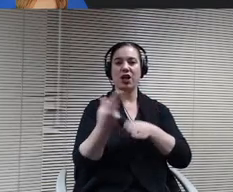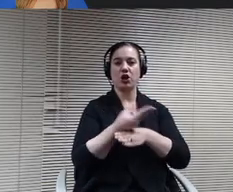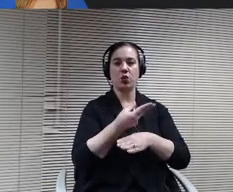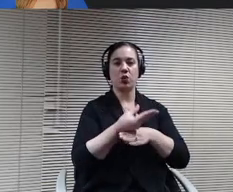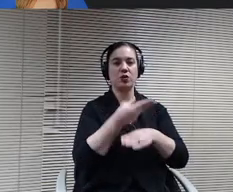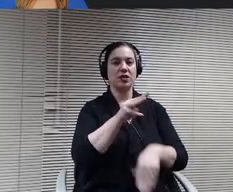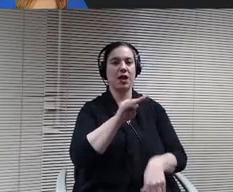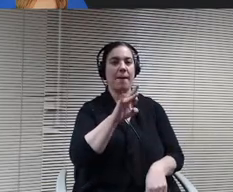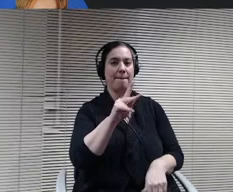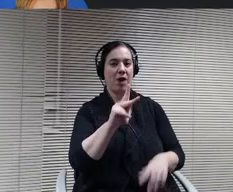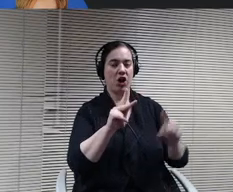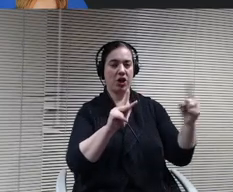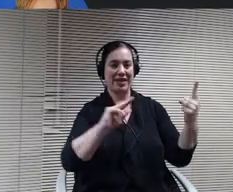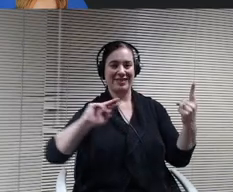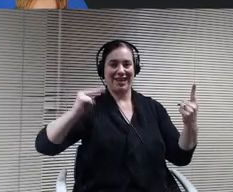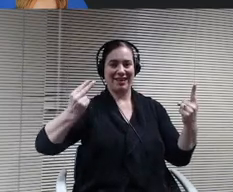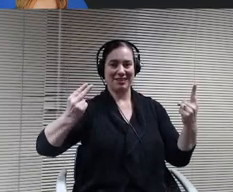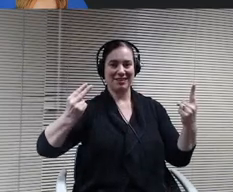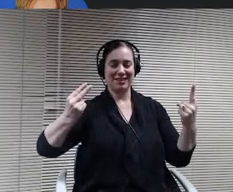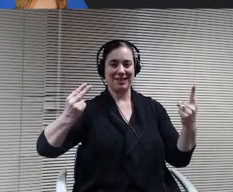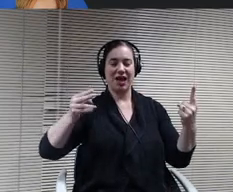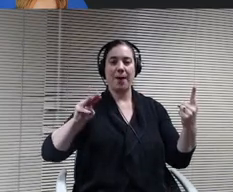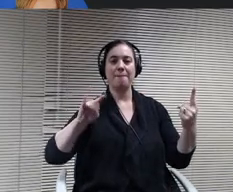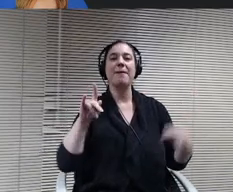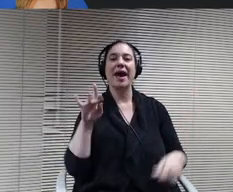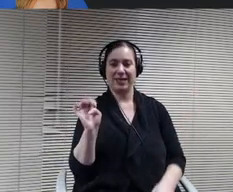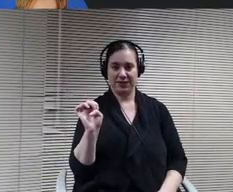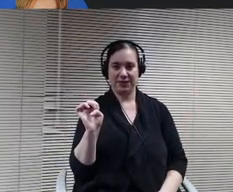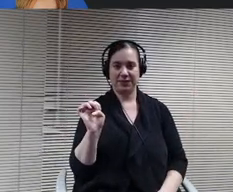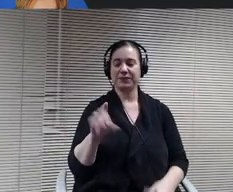Mike great comments or questions.